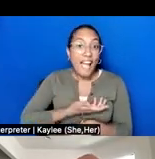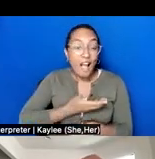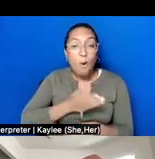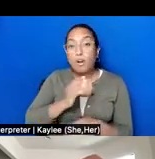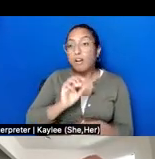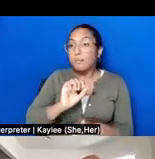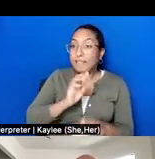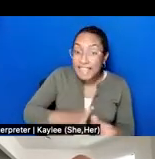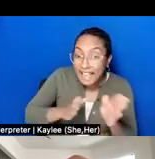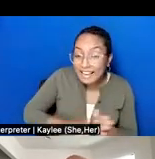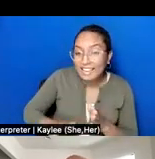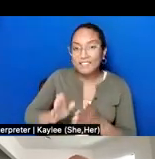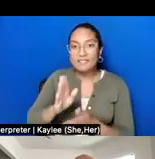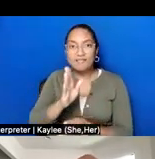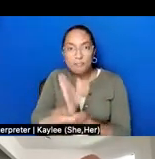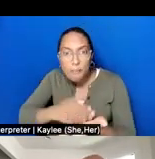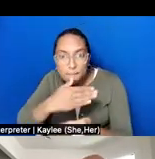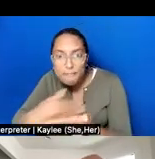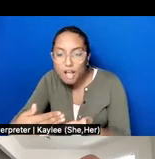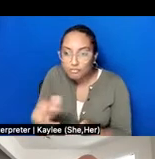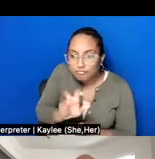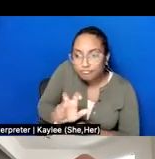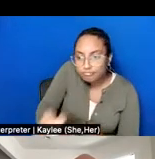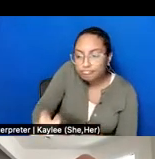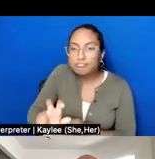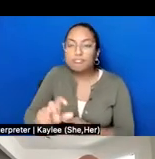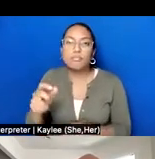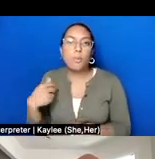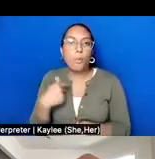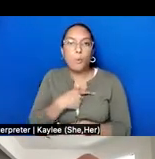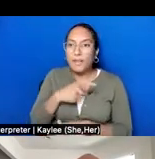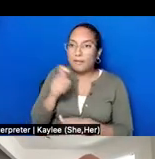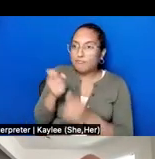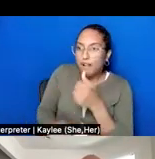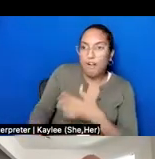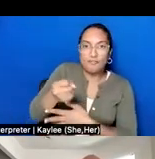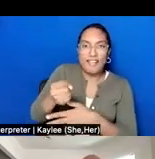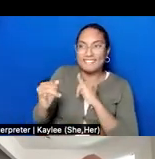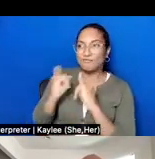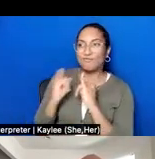interviewing, the research, the personnel, the costs. But this is only part of it. Oral history